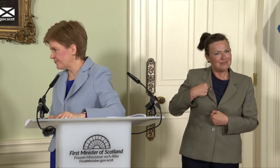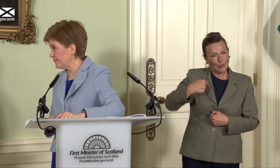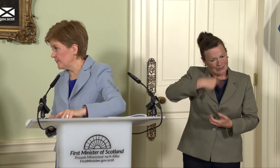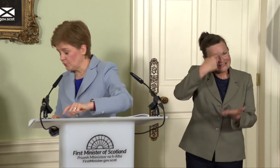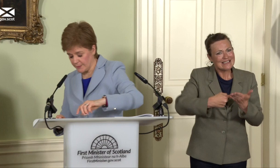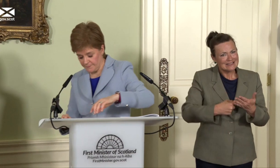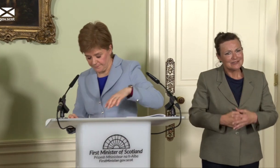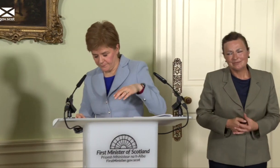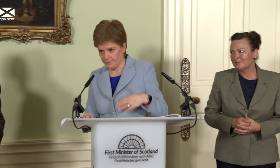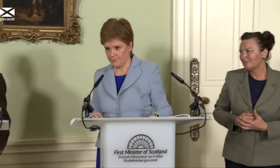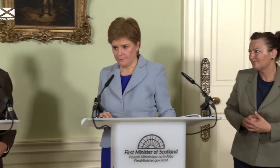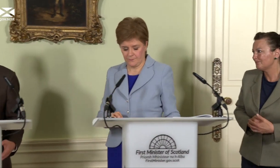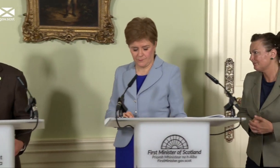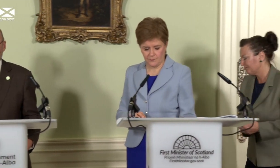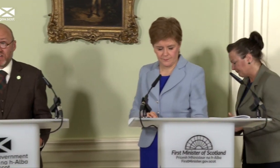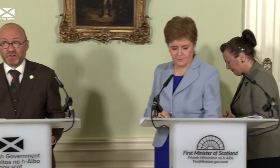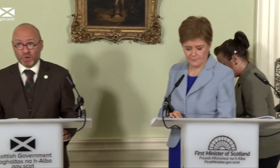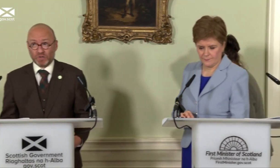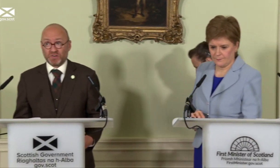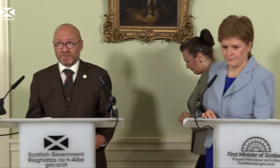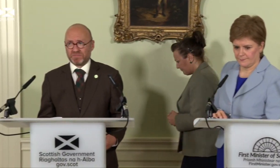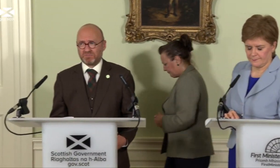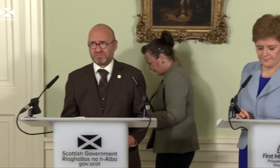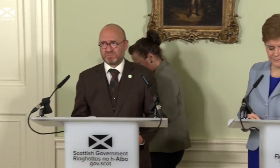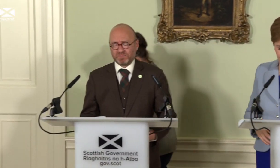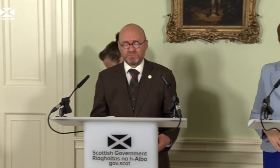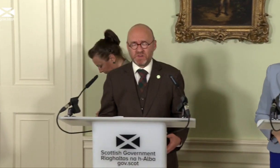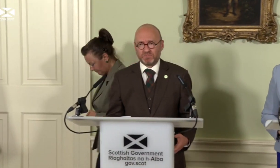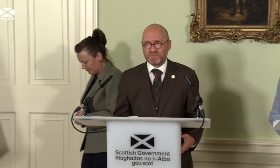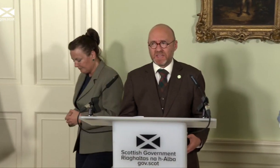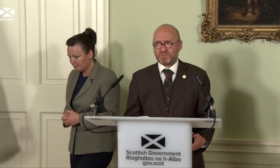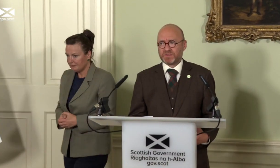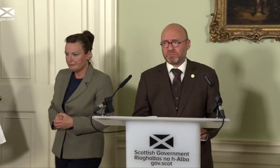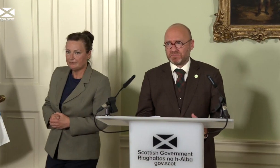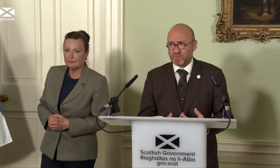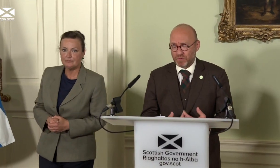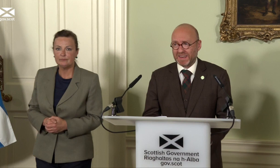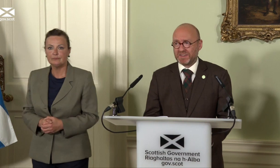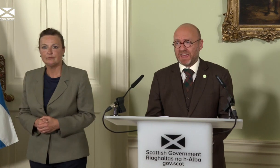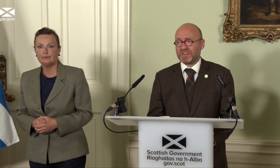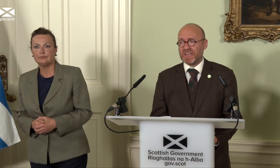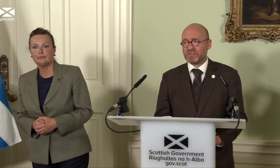I think both of our opening remarks acknowledge, and, you know, gave some real indication of